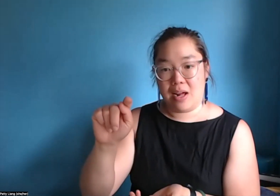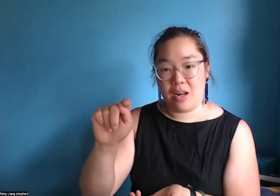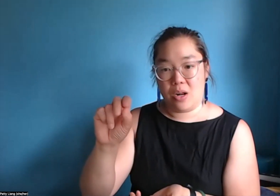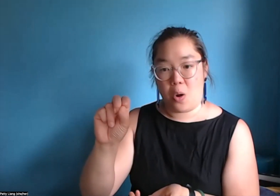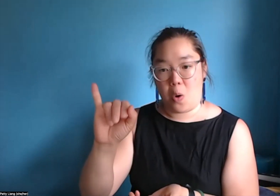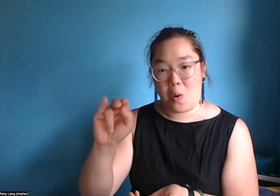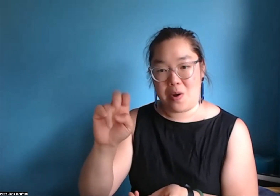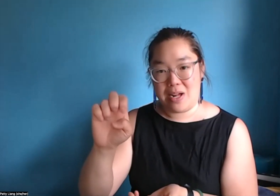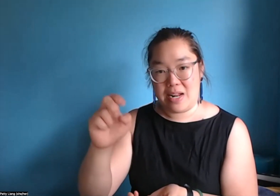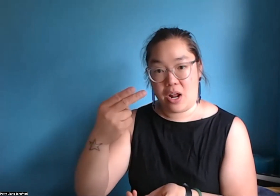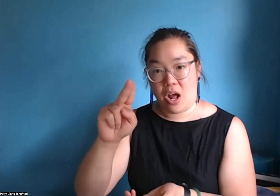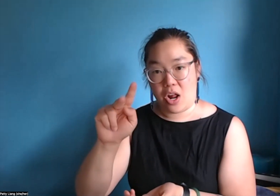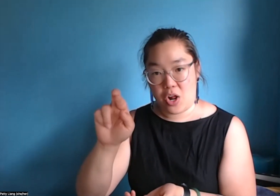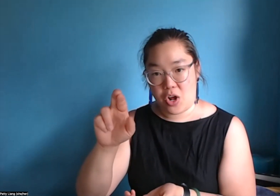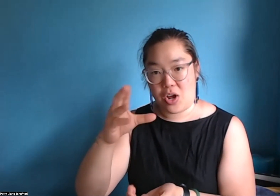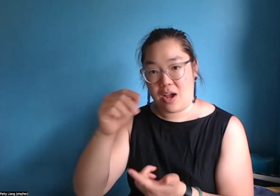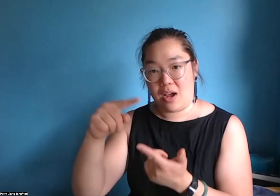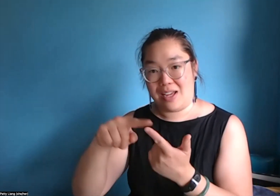The person who's teaching it is Antoine - Antoine.